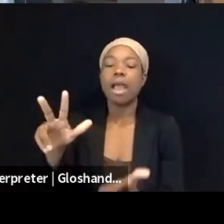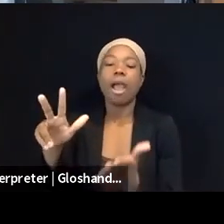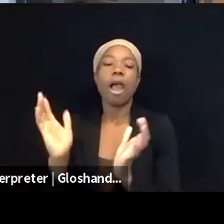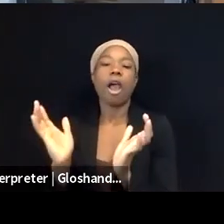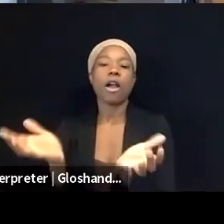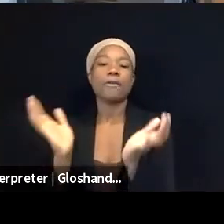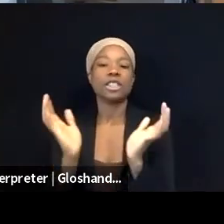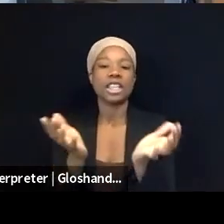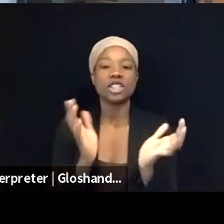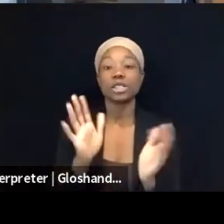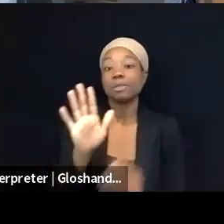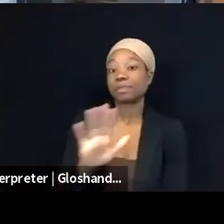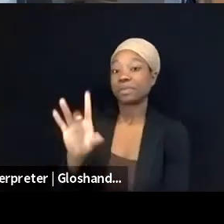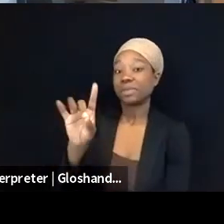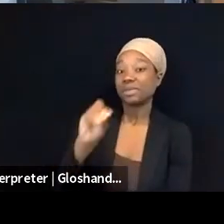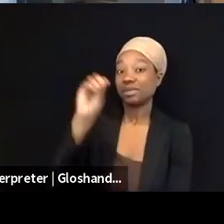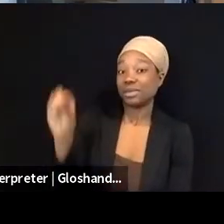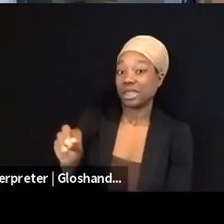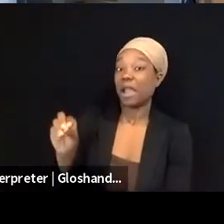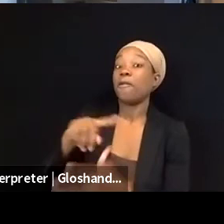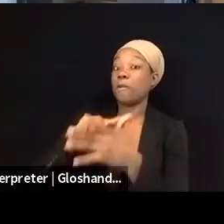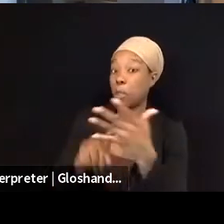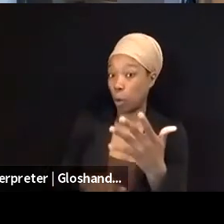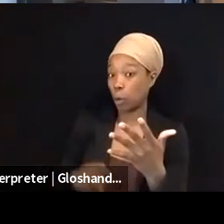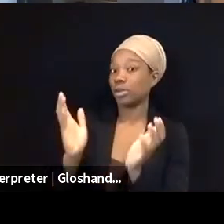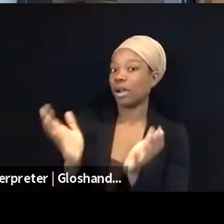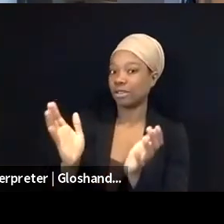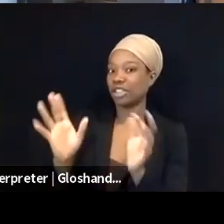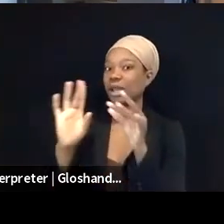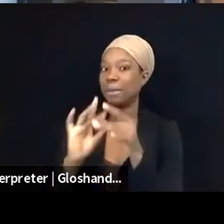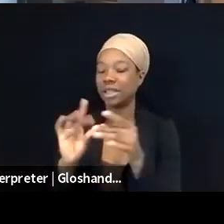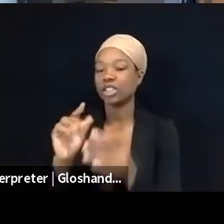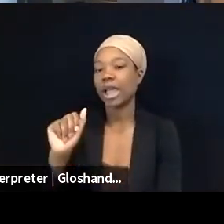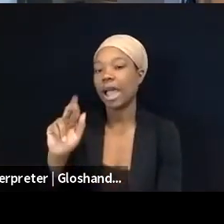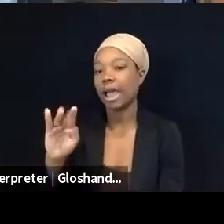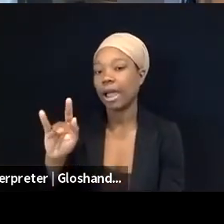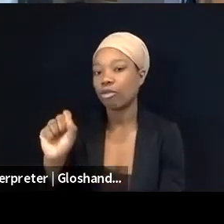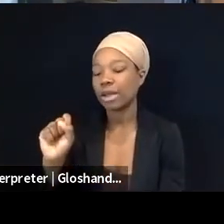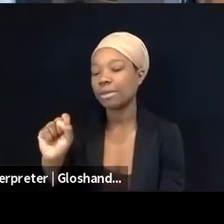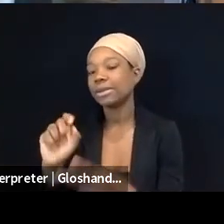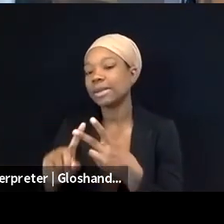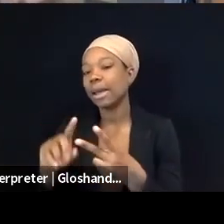basically, of the conversations that mentioned Arabs and Palestinians in these three weeks were including hate speech,